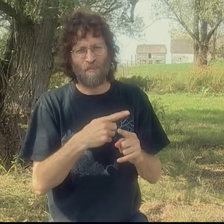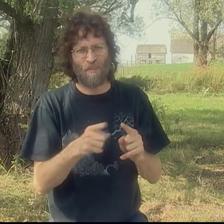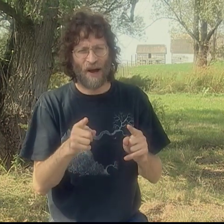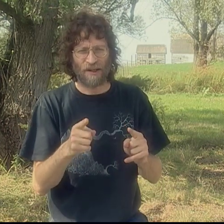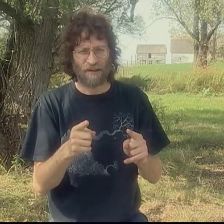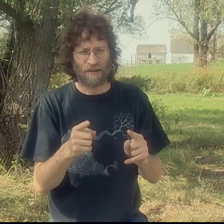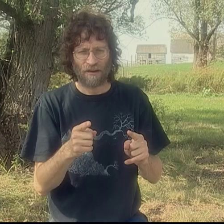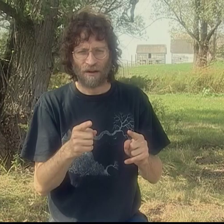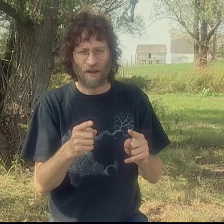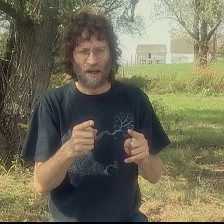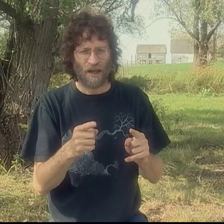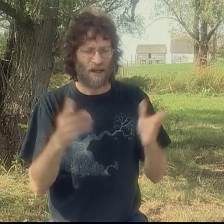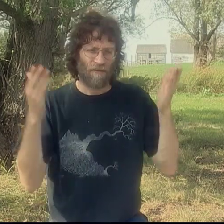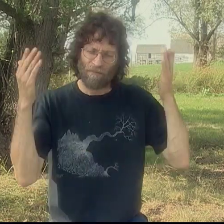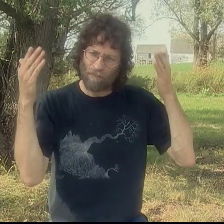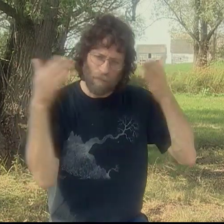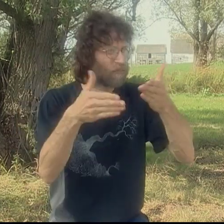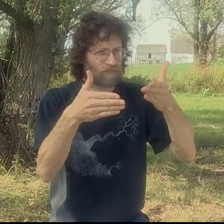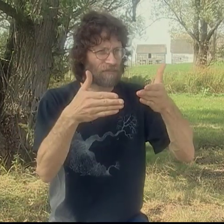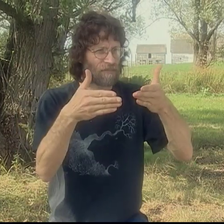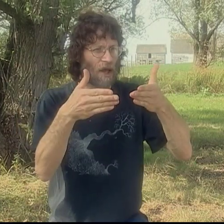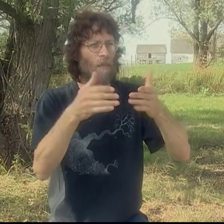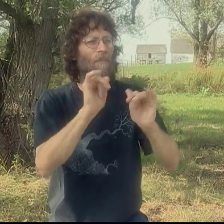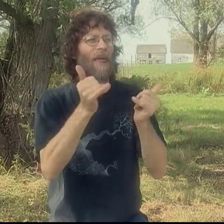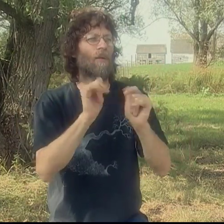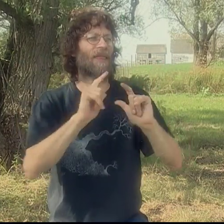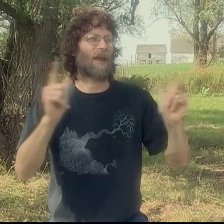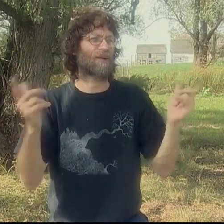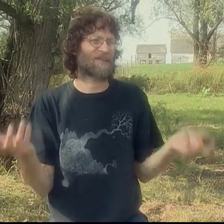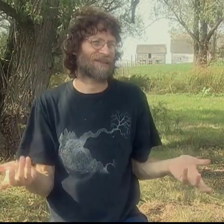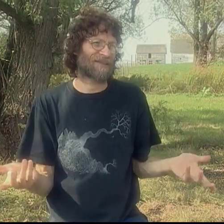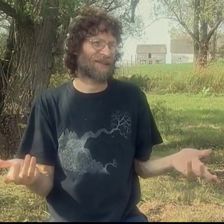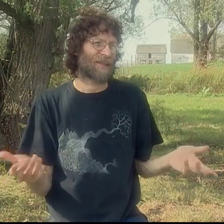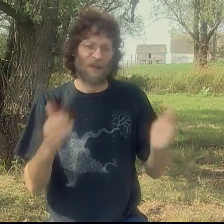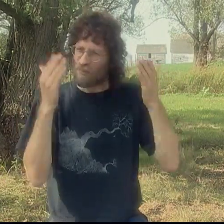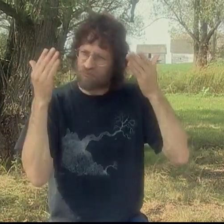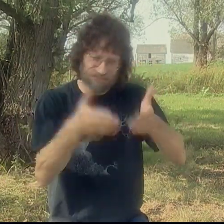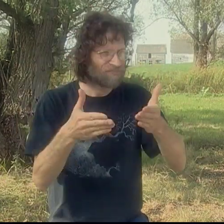...but, really, it was about playing with language.